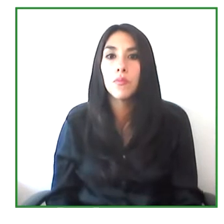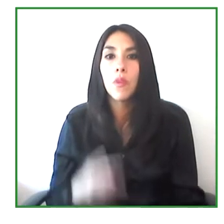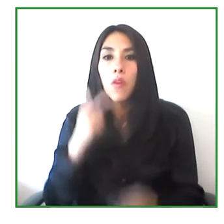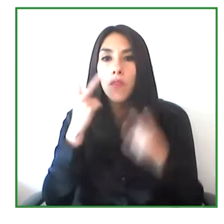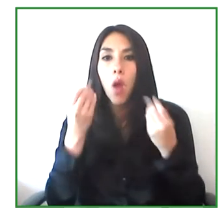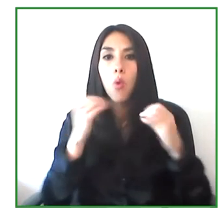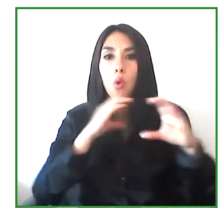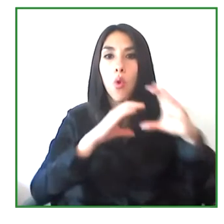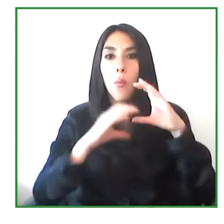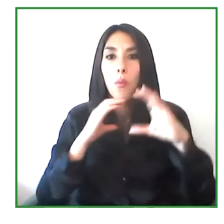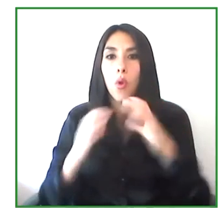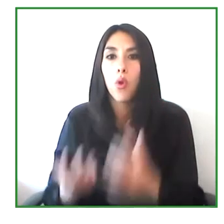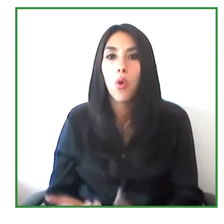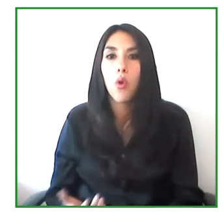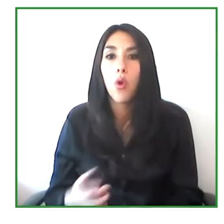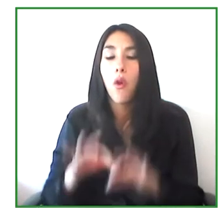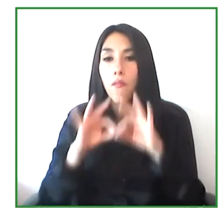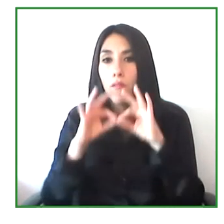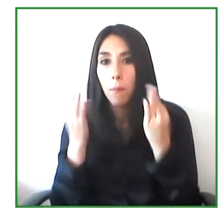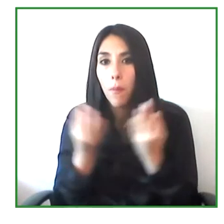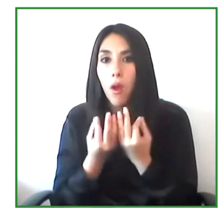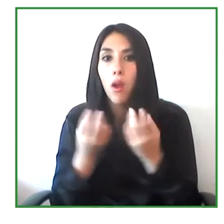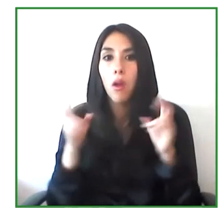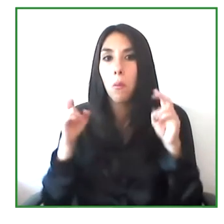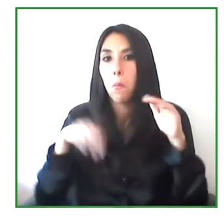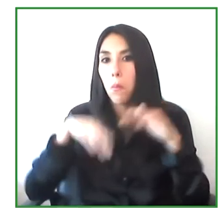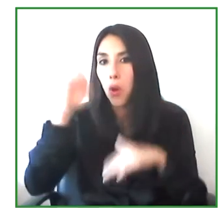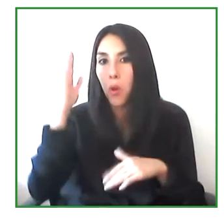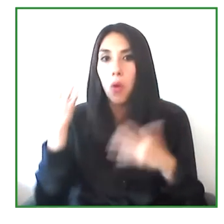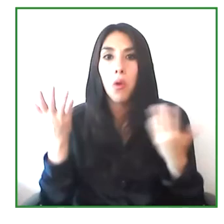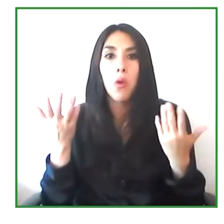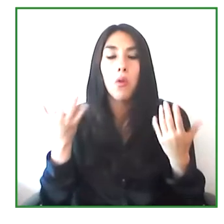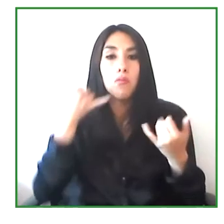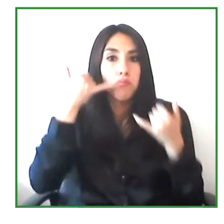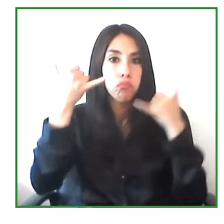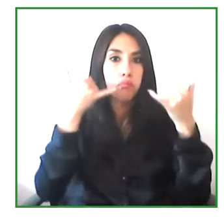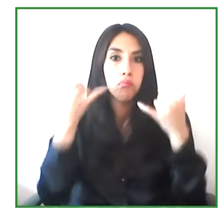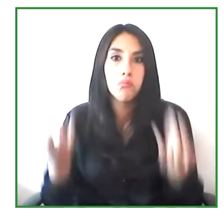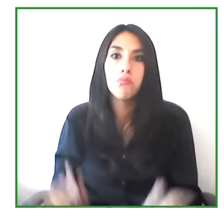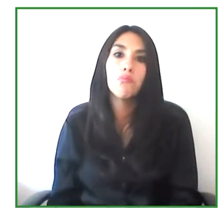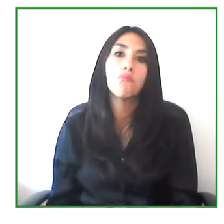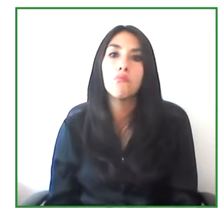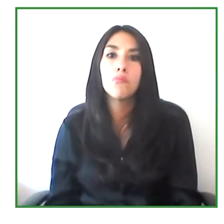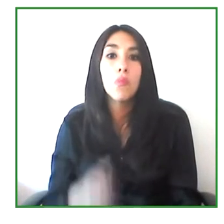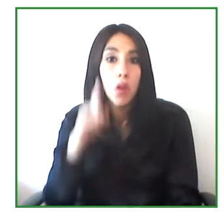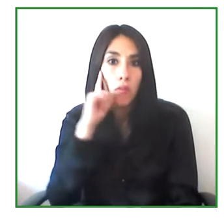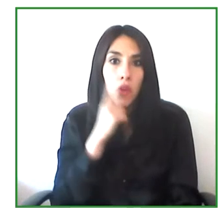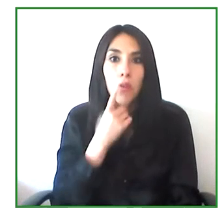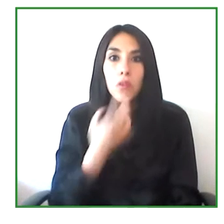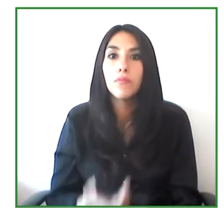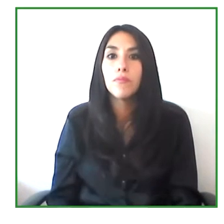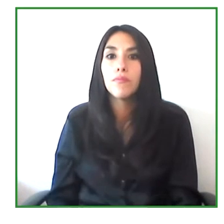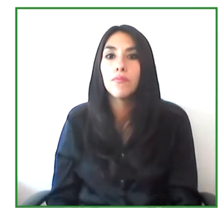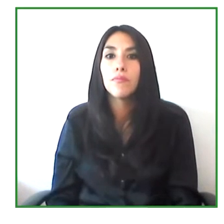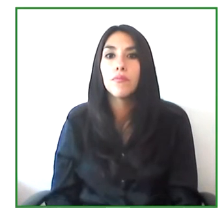But family communications is the most common use for our communications to the deaf community who are